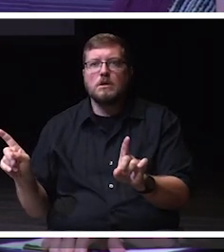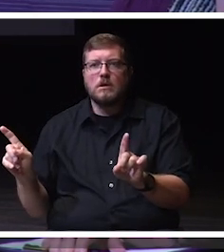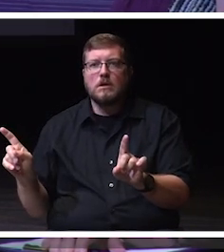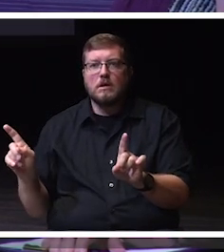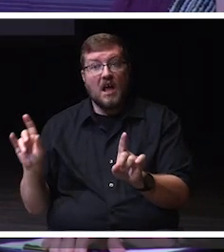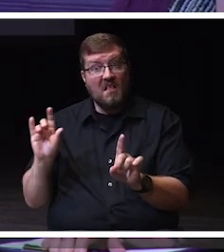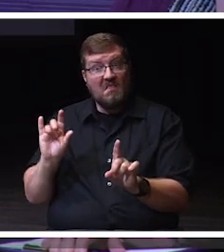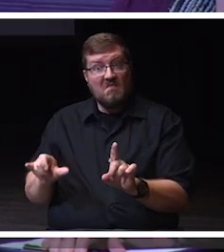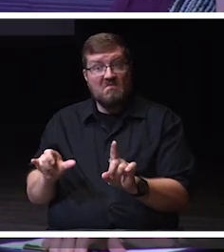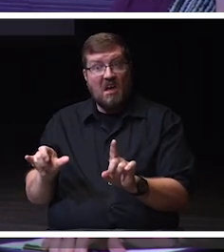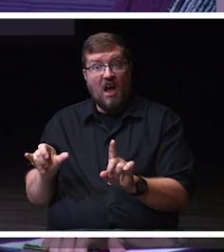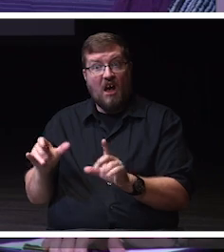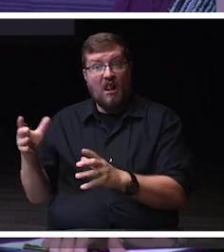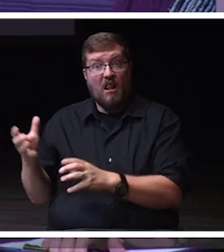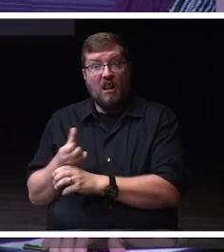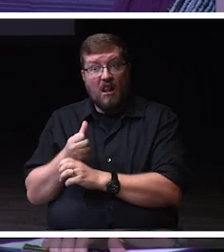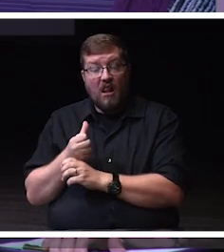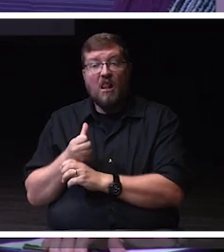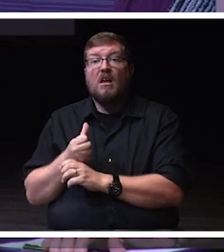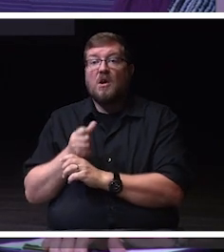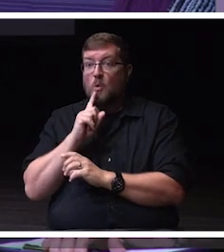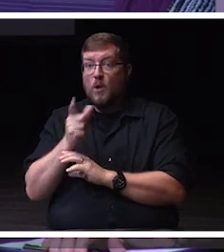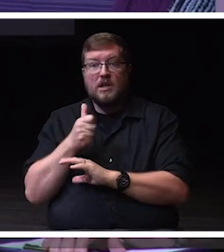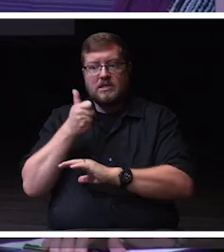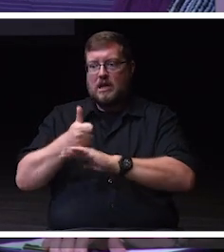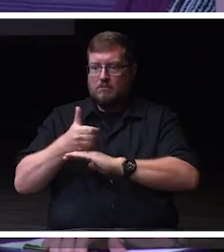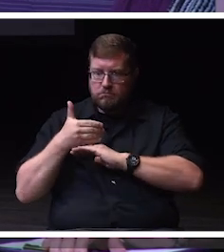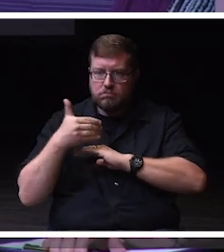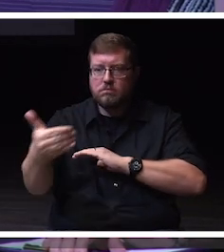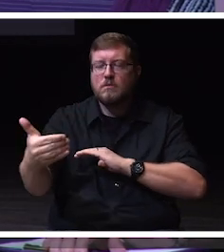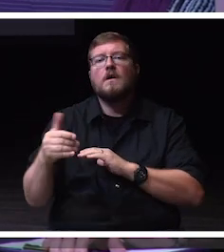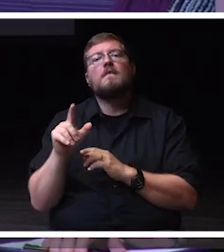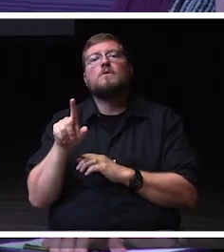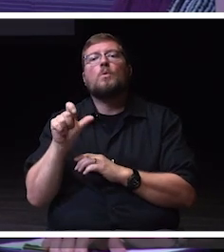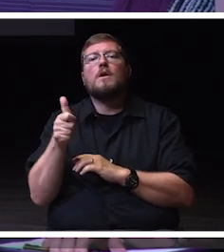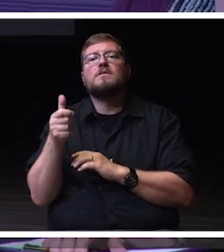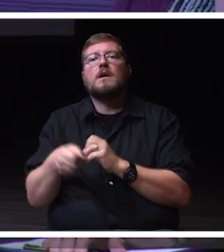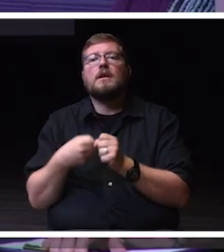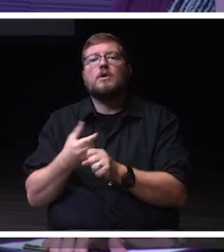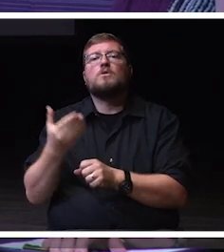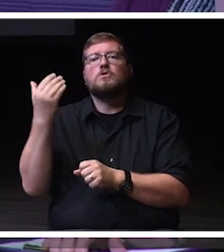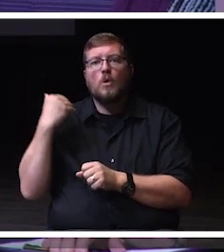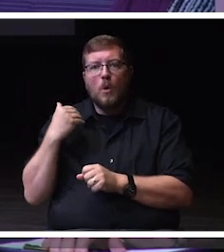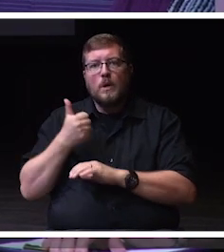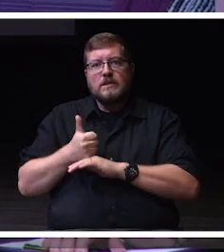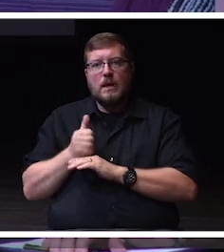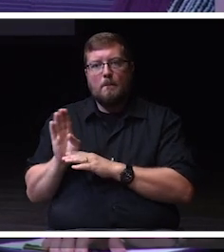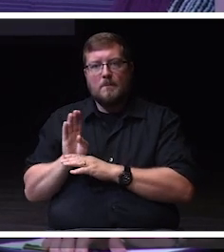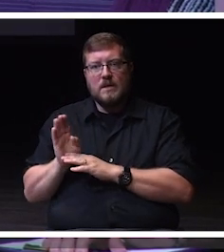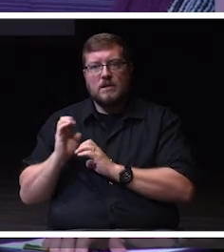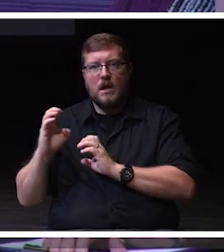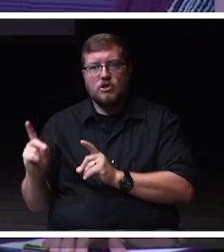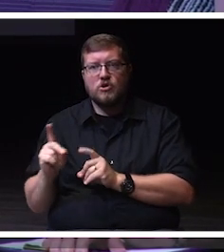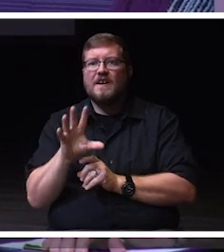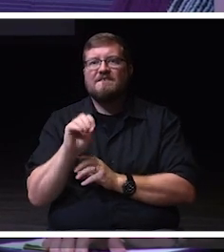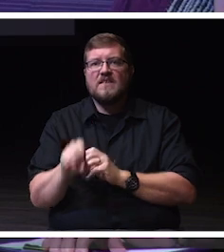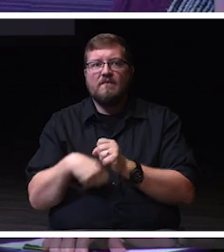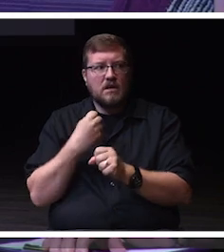110 years ago, this campus launched business education. 50 years ago the college became accredited. 25 years ago,